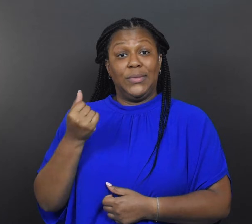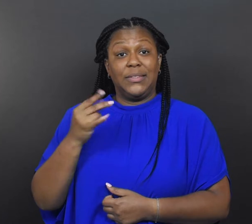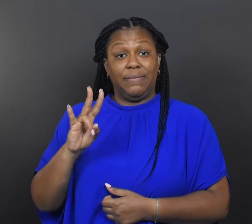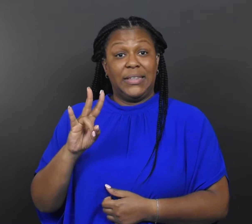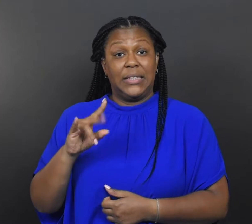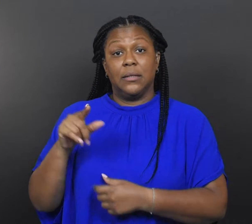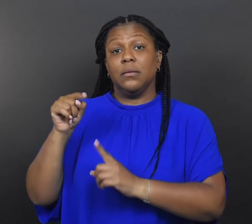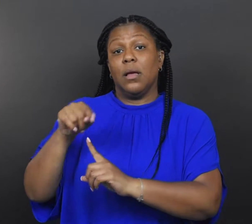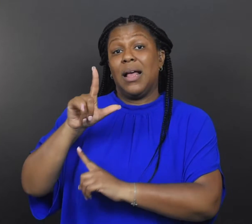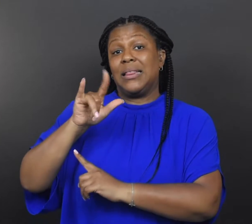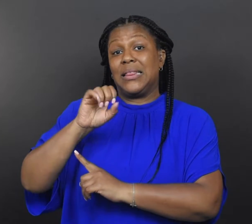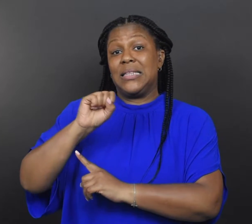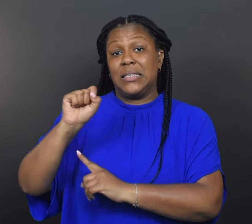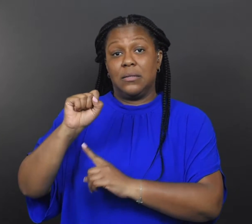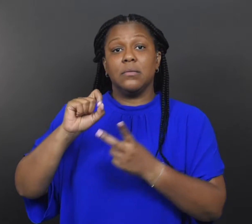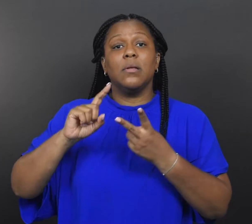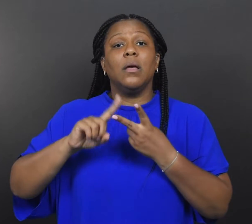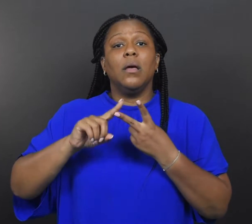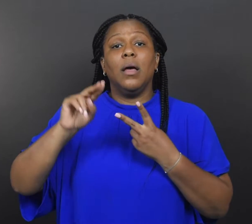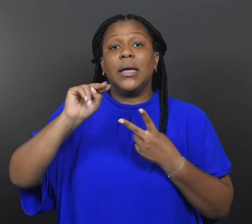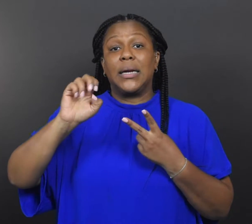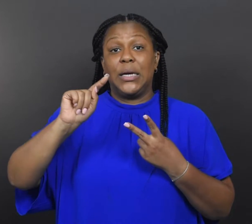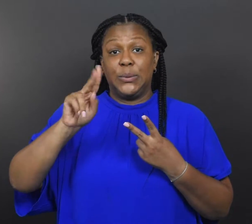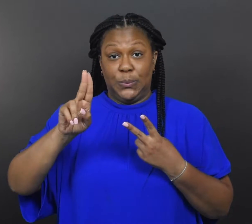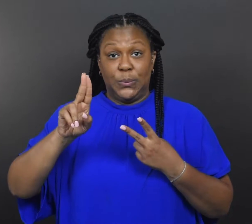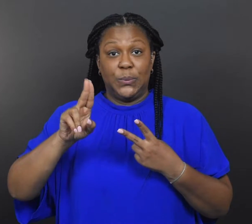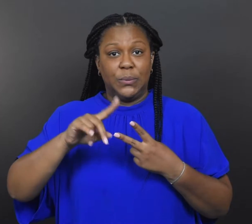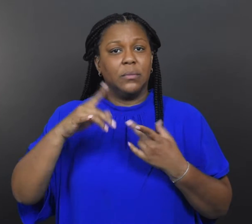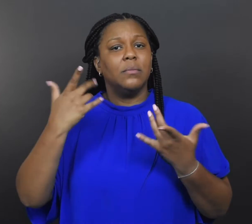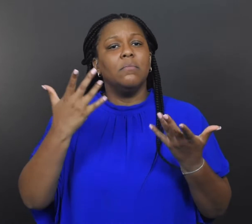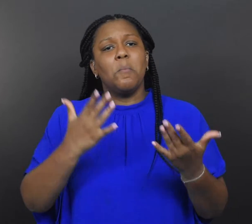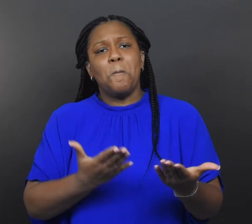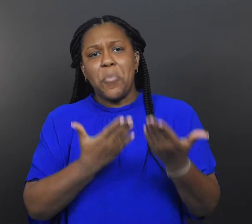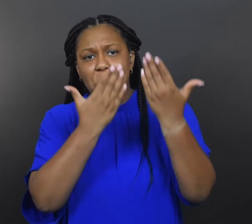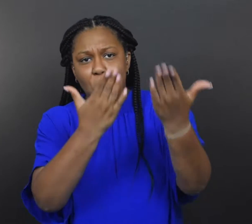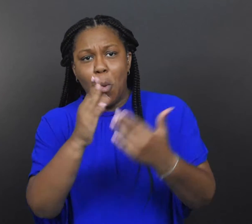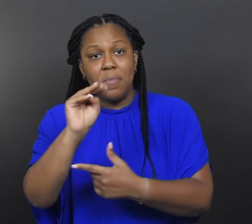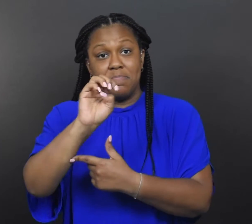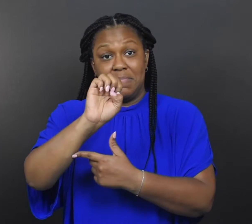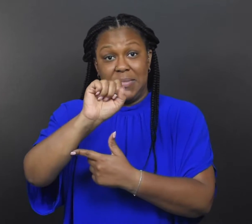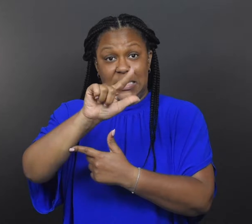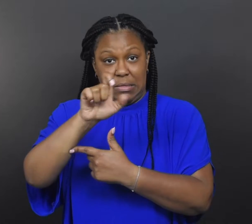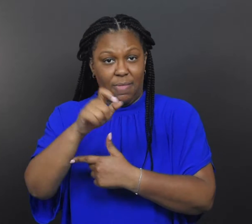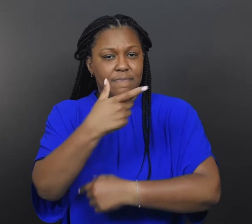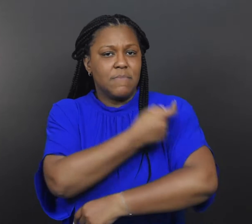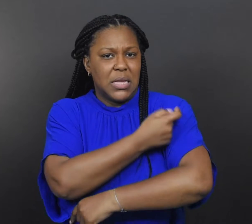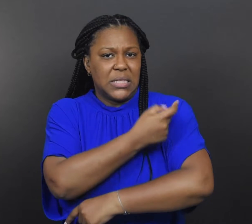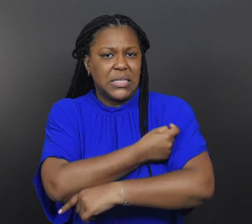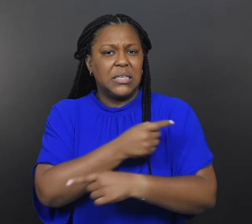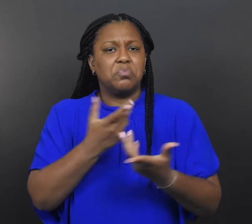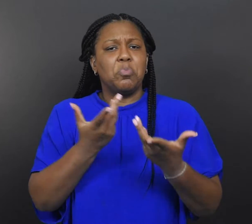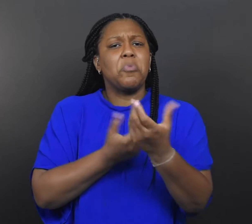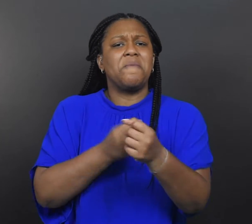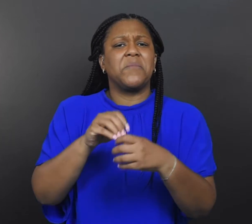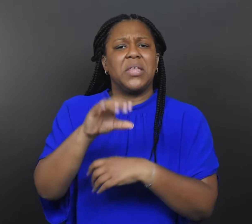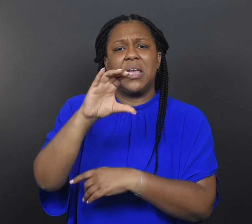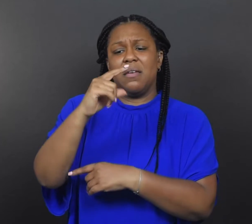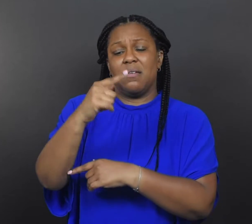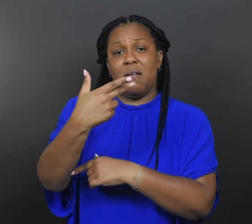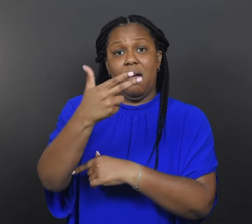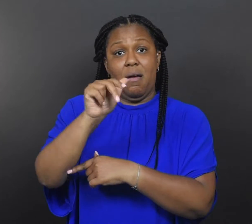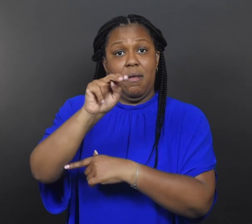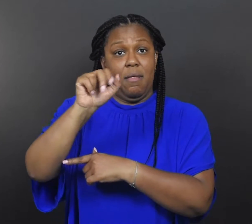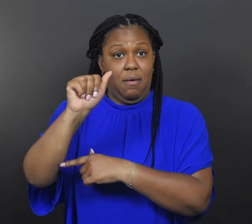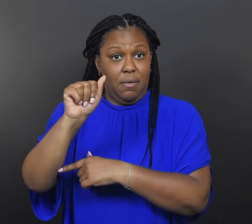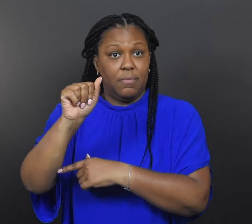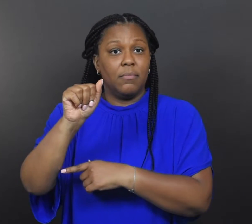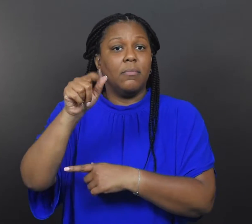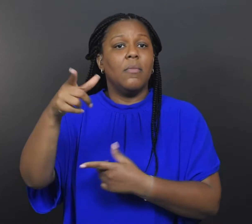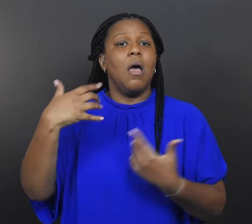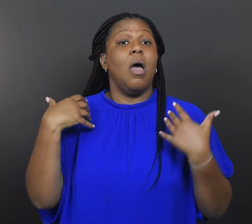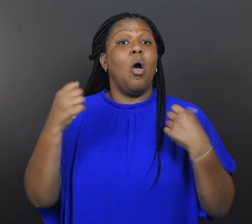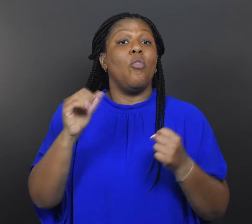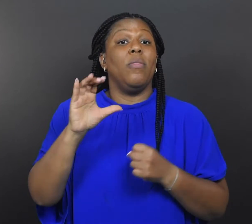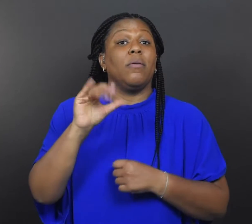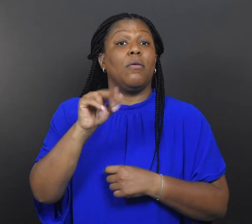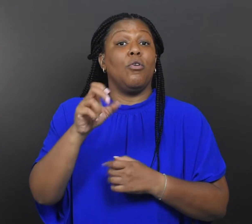In 2017, when Lis and Neetu promoted measles vaccine confidence in Ghana, healthcare providers